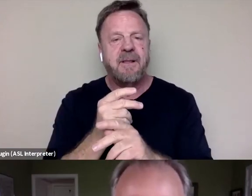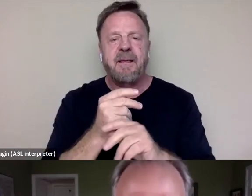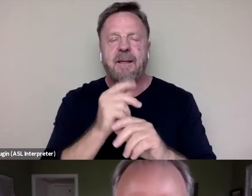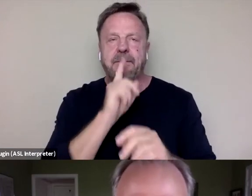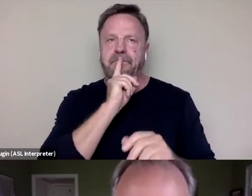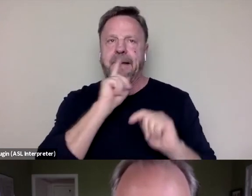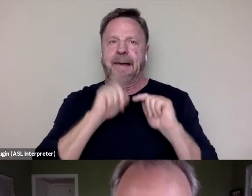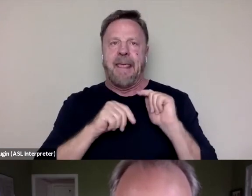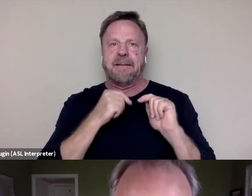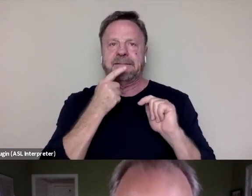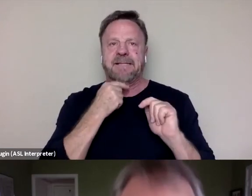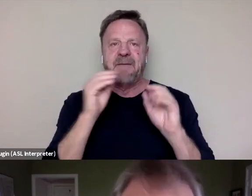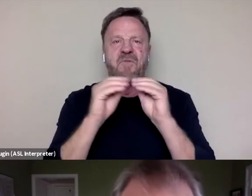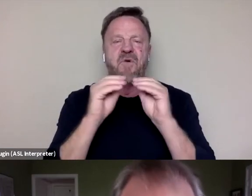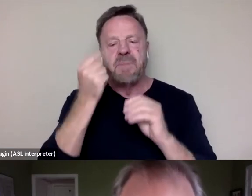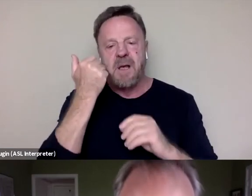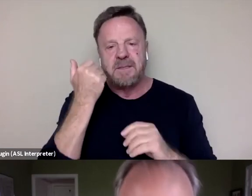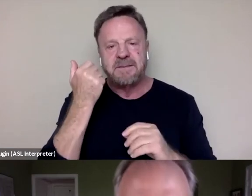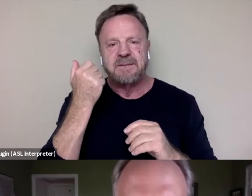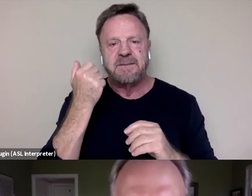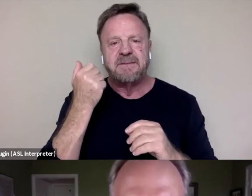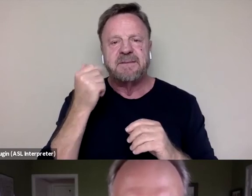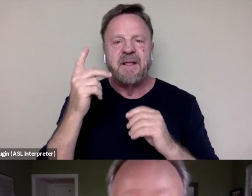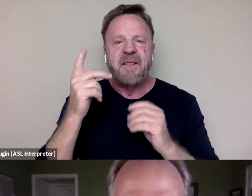because they're investigative projects.